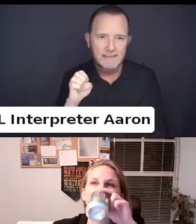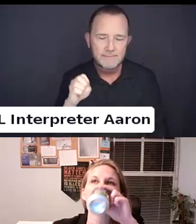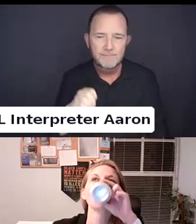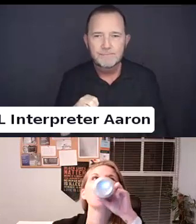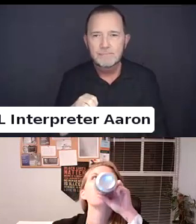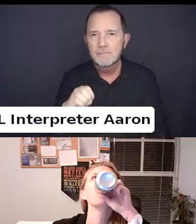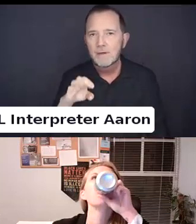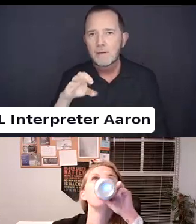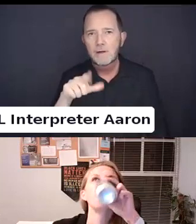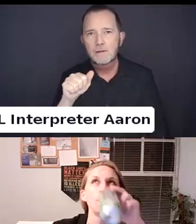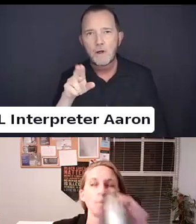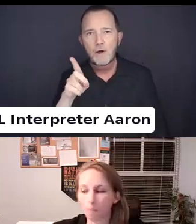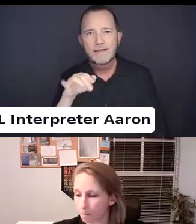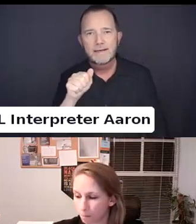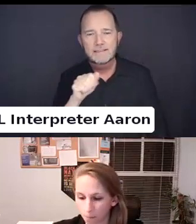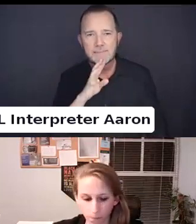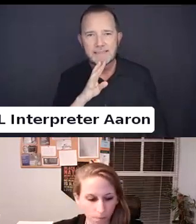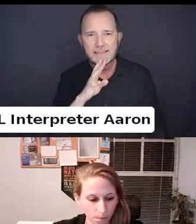I think we are looking at the same thing.